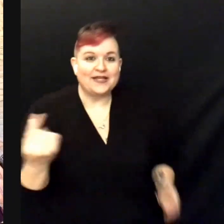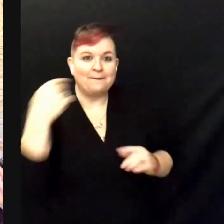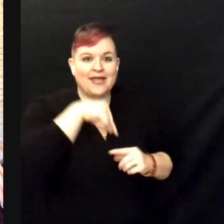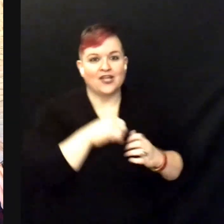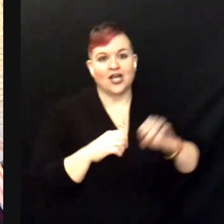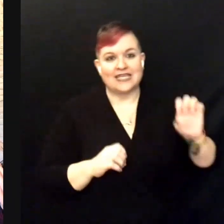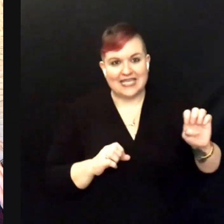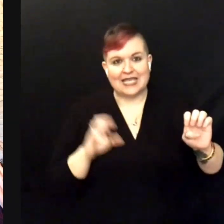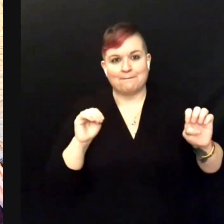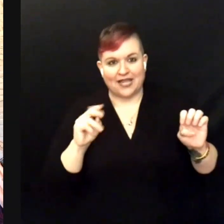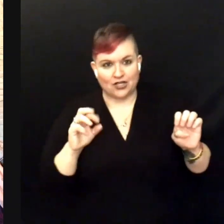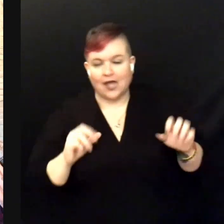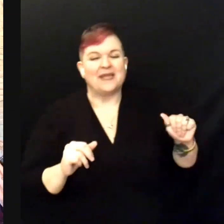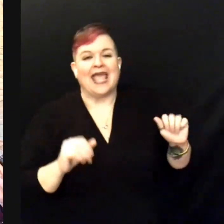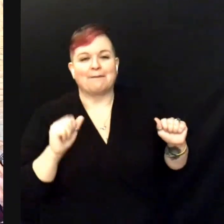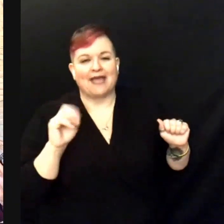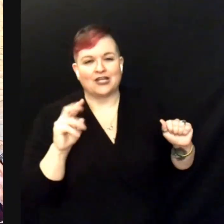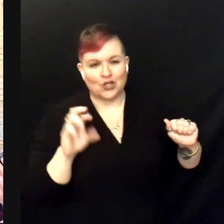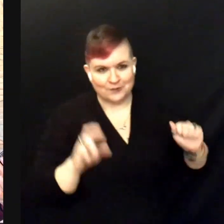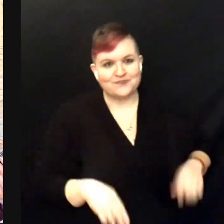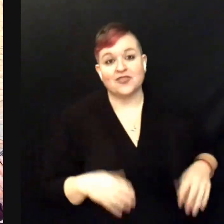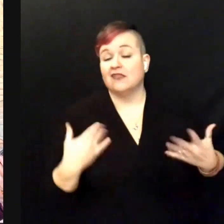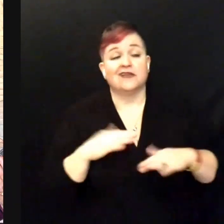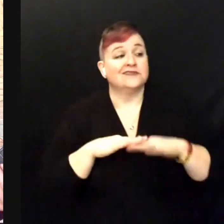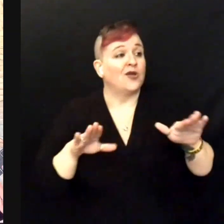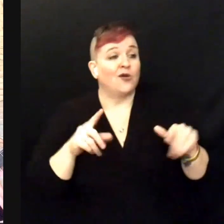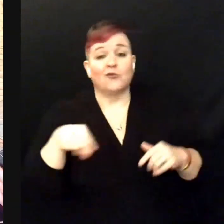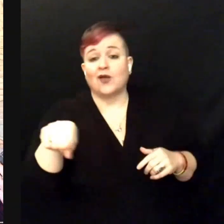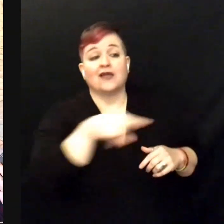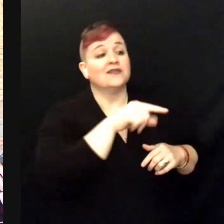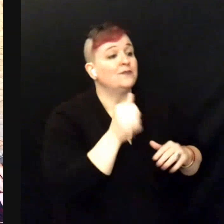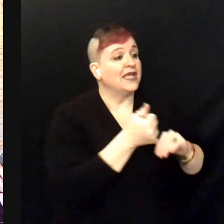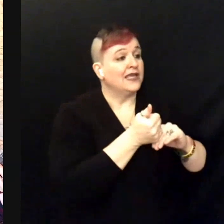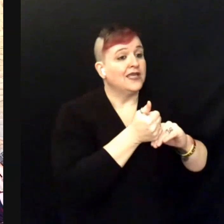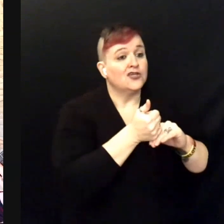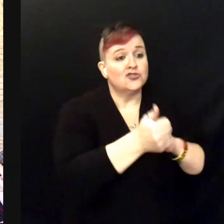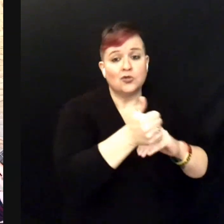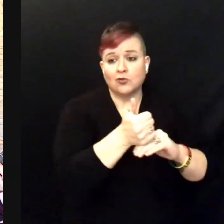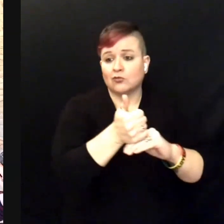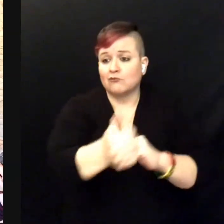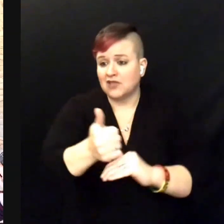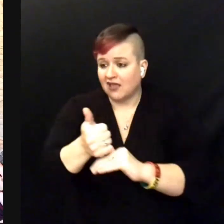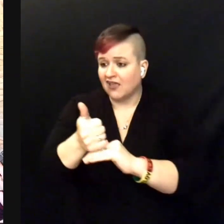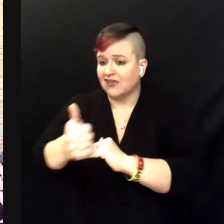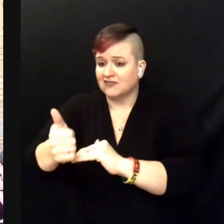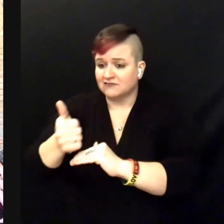There is no one for me to blame